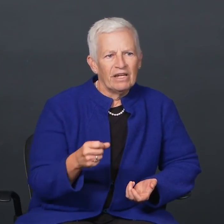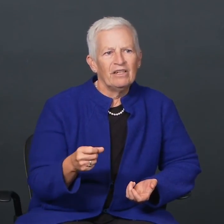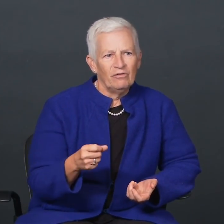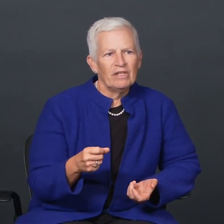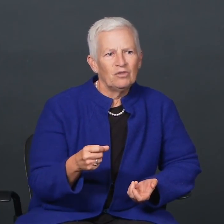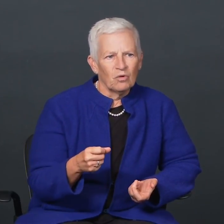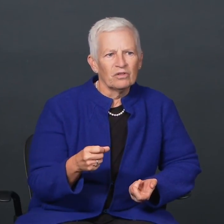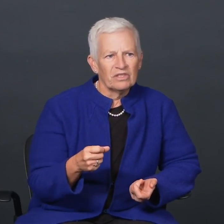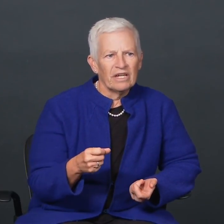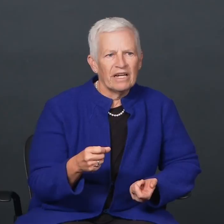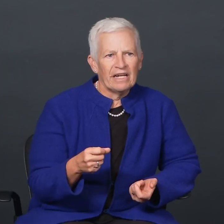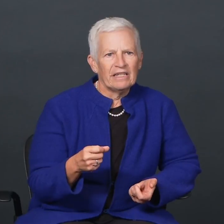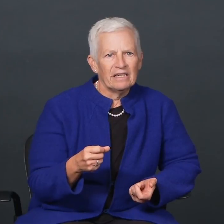of individuals.